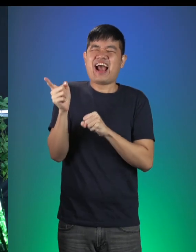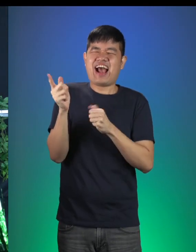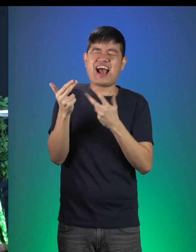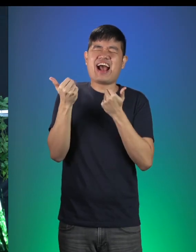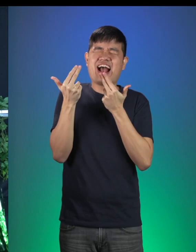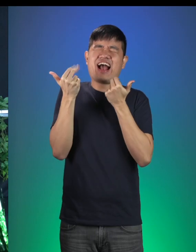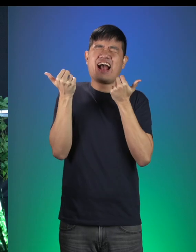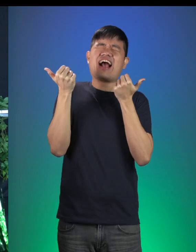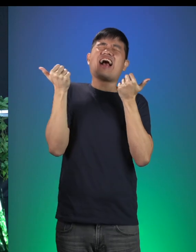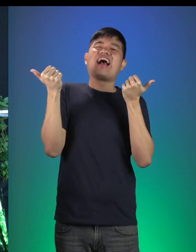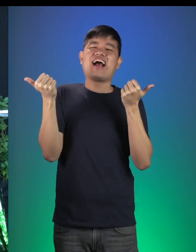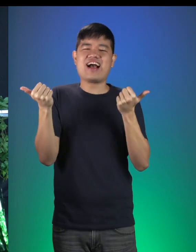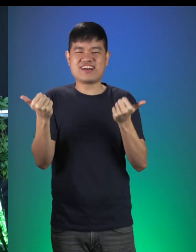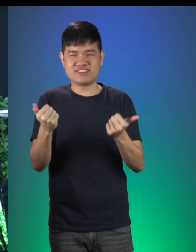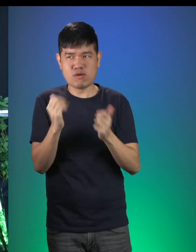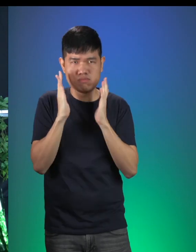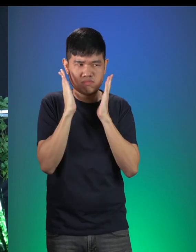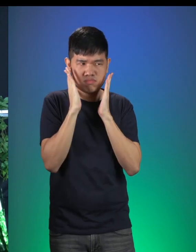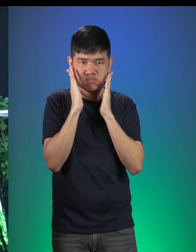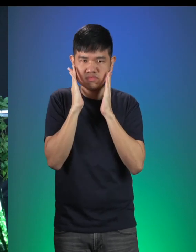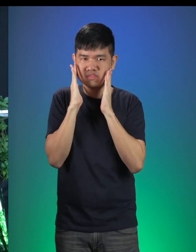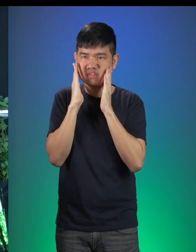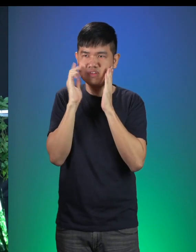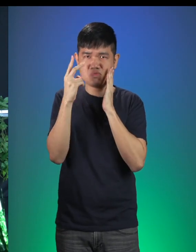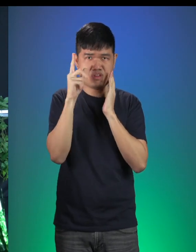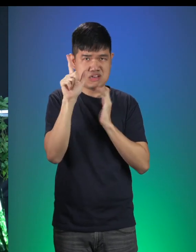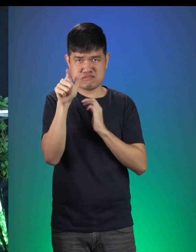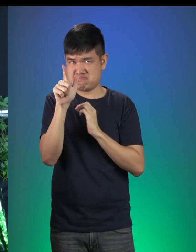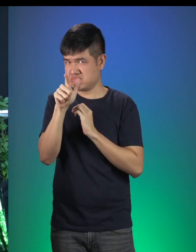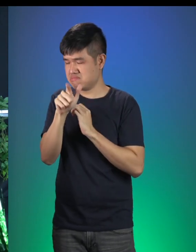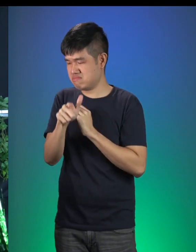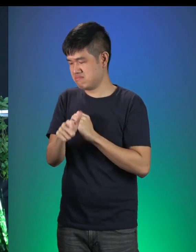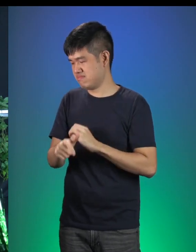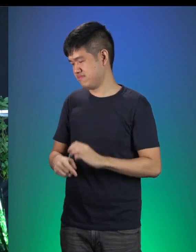[roll of thunder] See you later boys and girls…